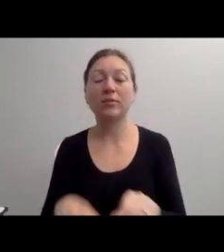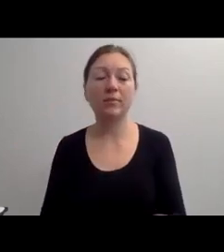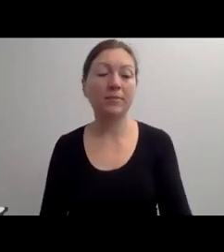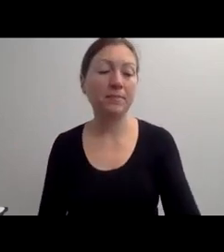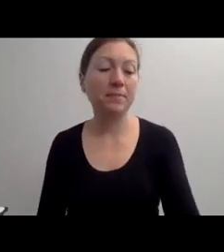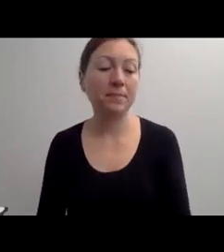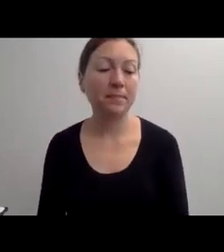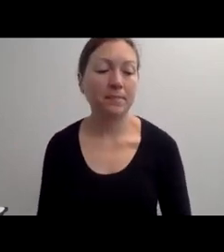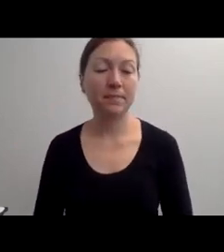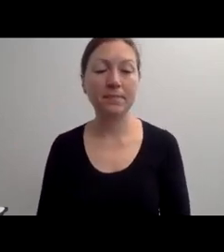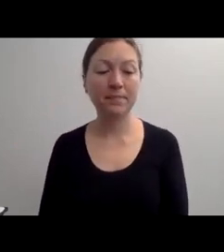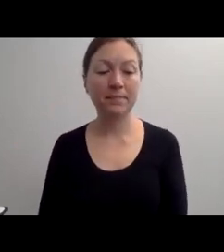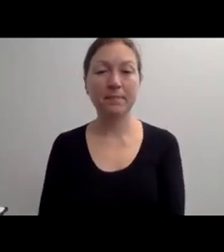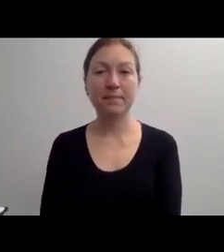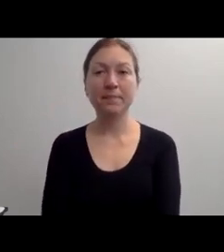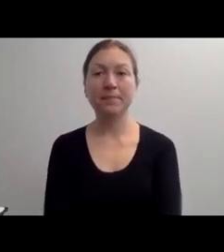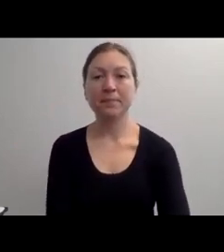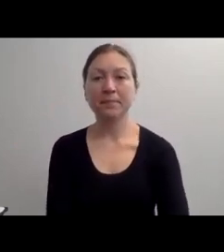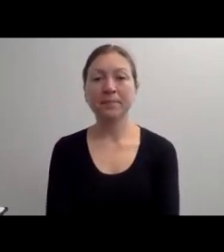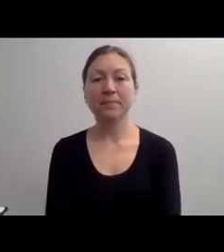SO I THINK -- I THINK IT IS GETTING BETTER.